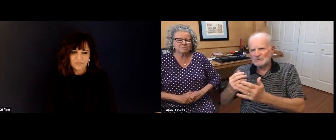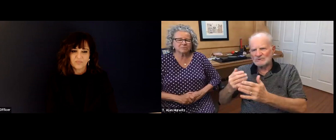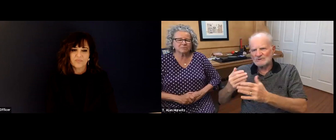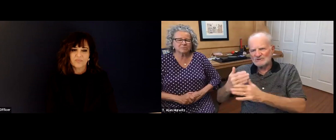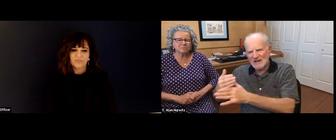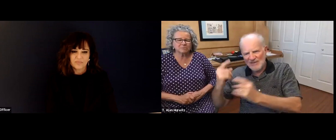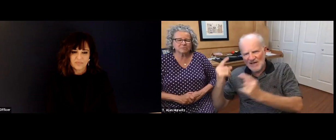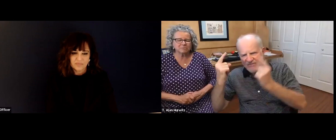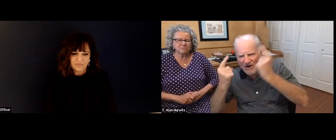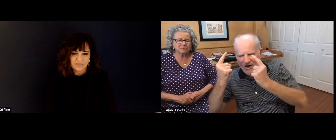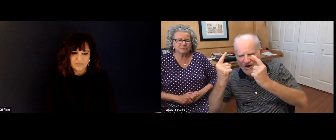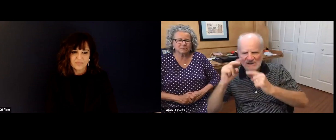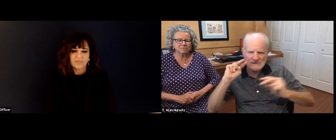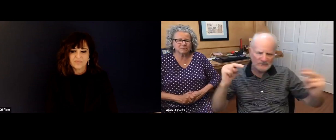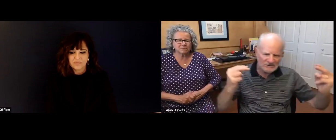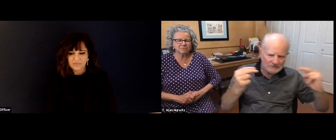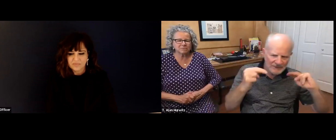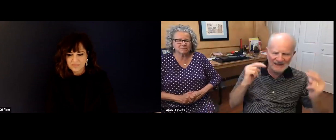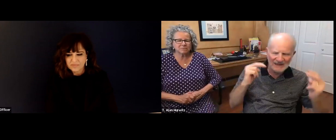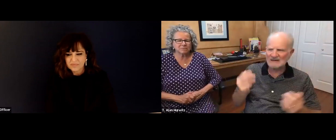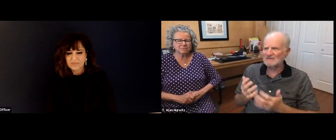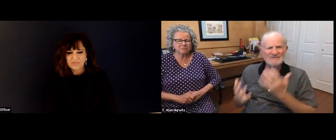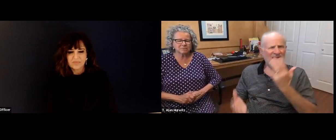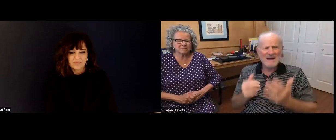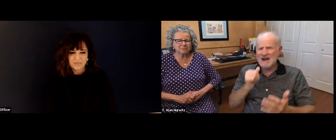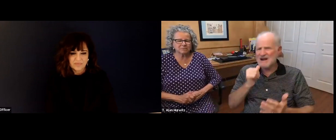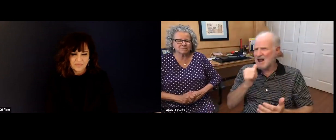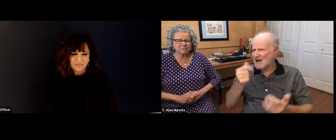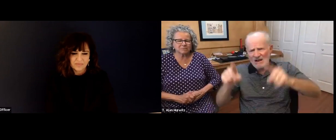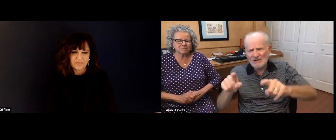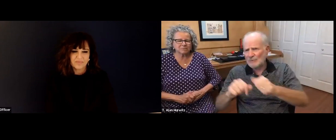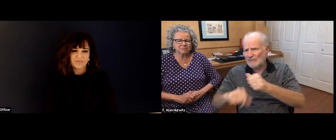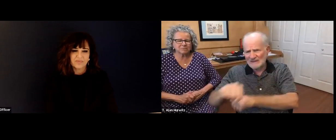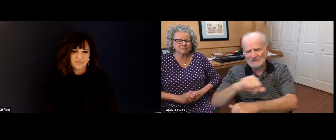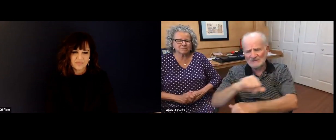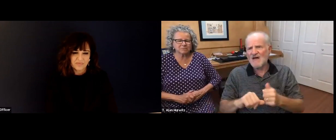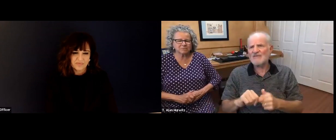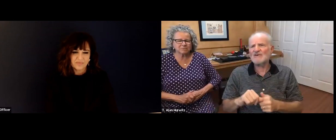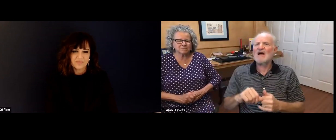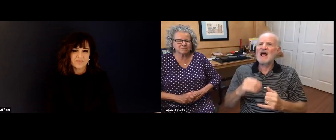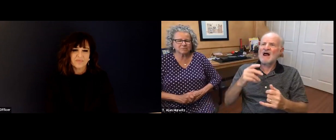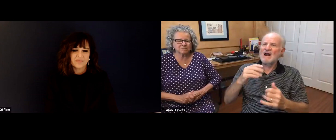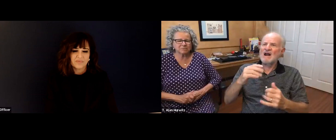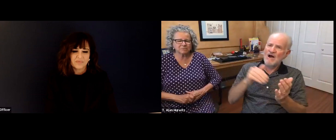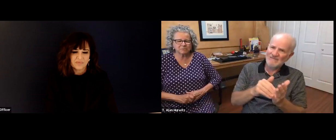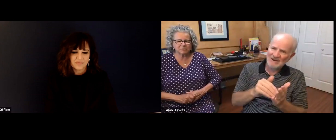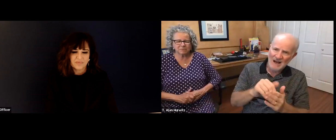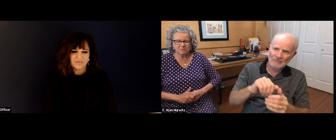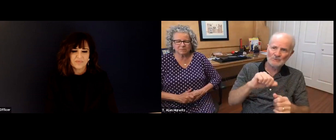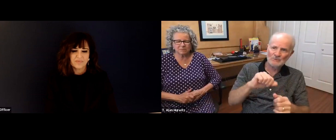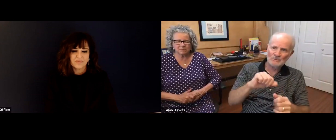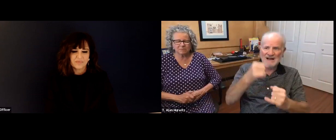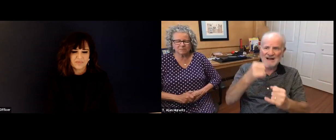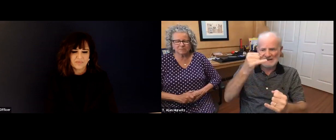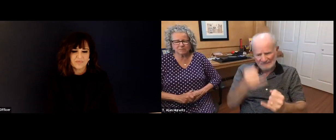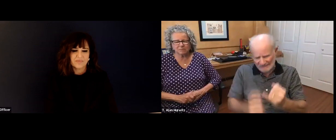not easy, but those decisions should only be made after a full engagement with the community, listening to everybody getting